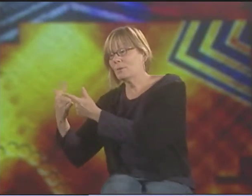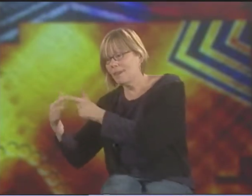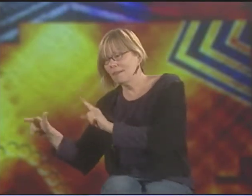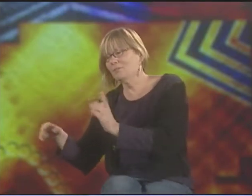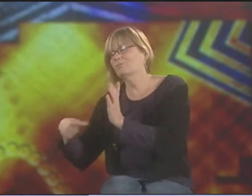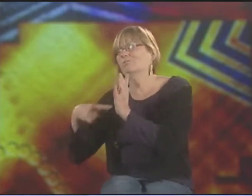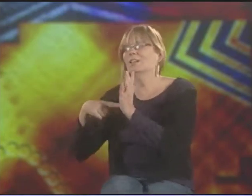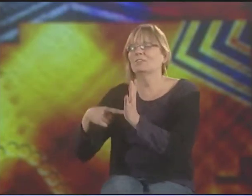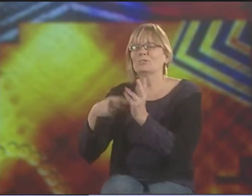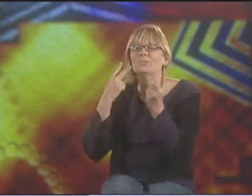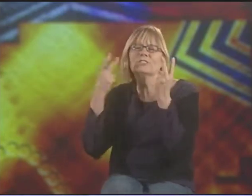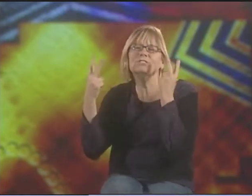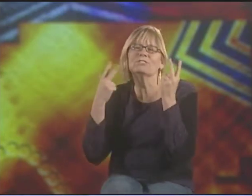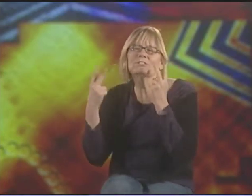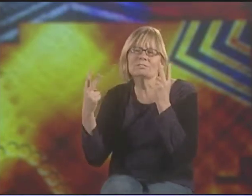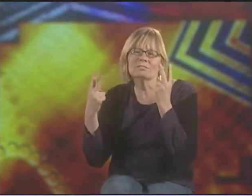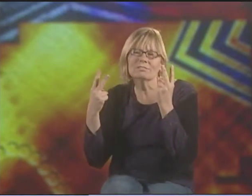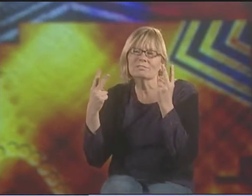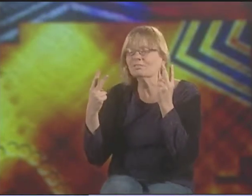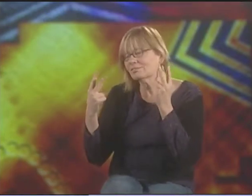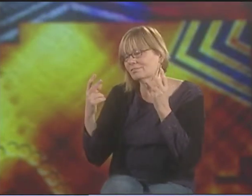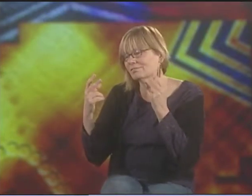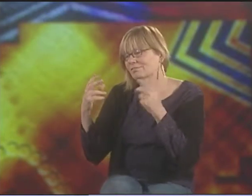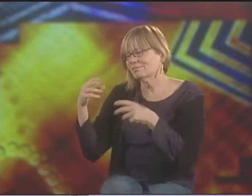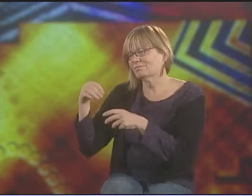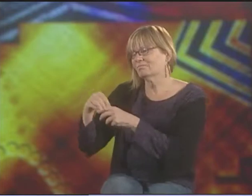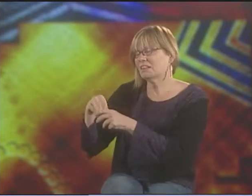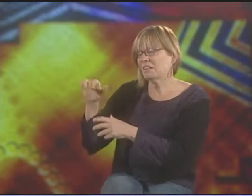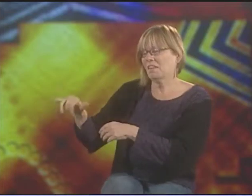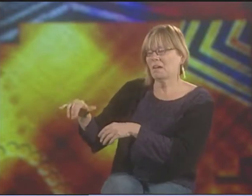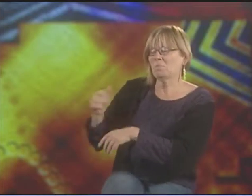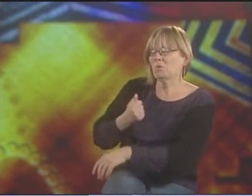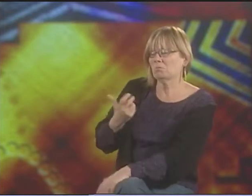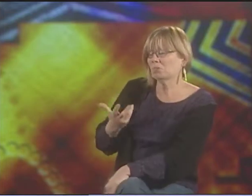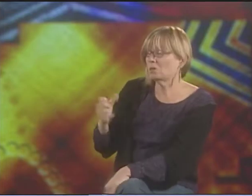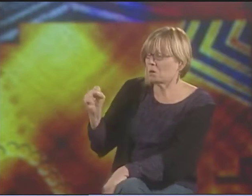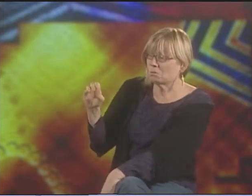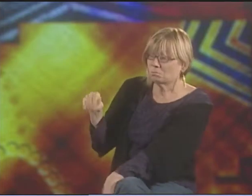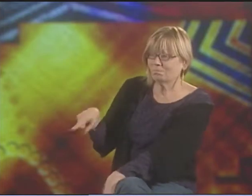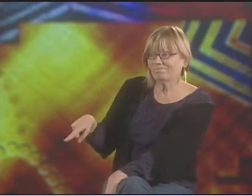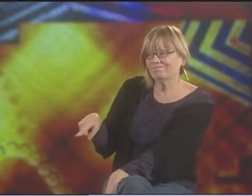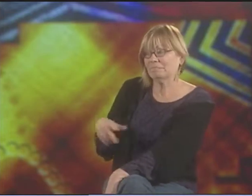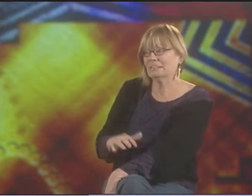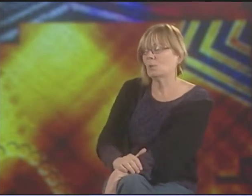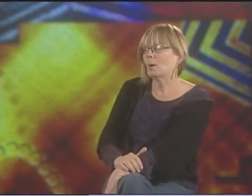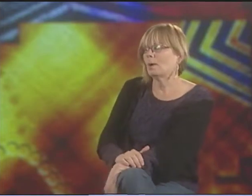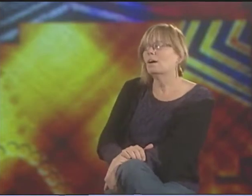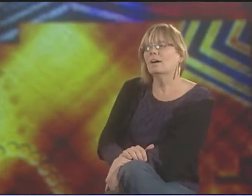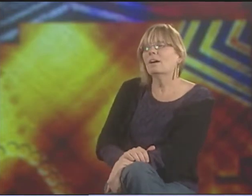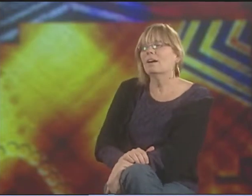THESE ARE RELATED TO LANGUAGE AND TO SEEING. ALL THOSE ARE INCORPORATED INTO THAT ONE POEM.